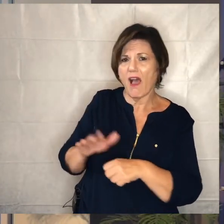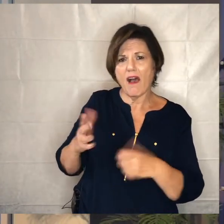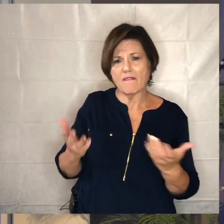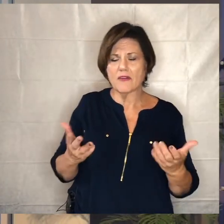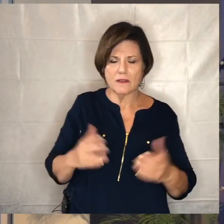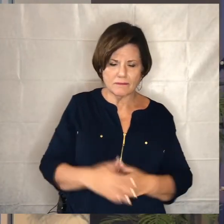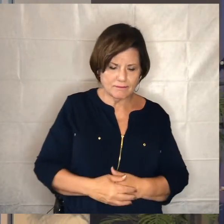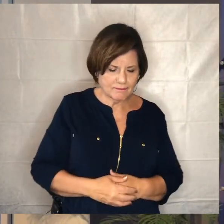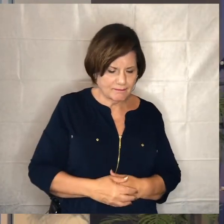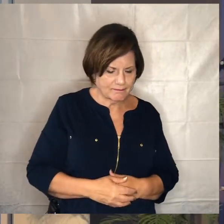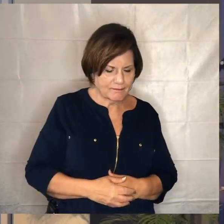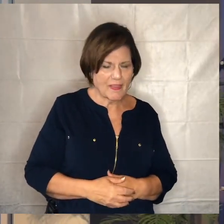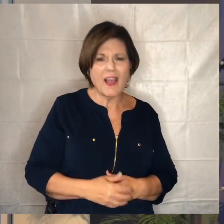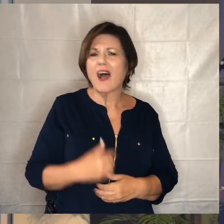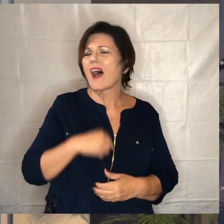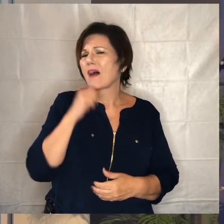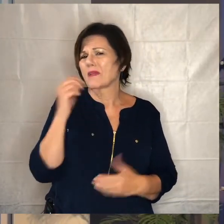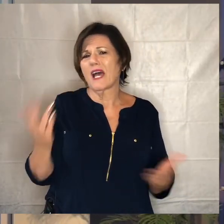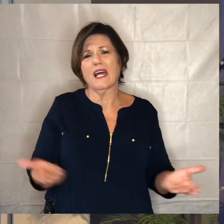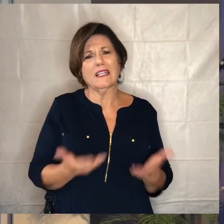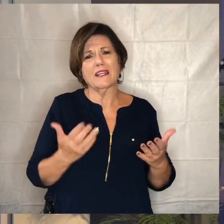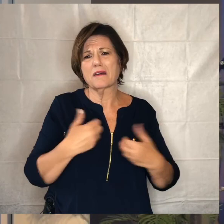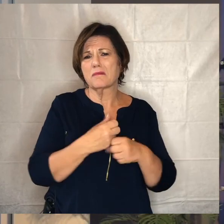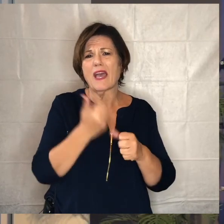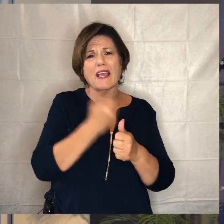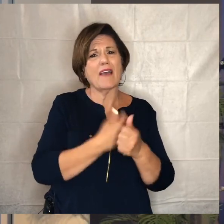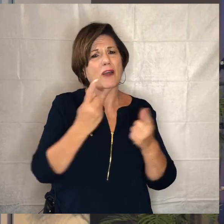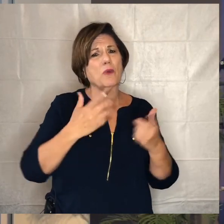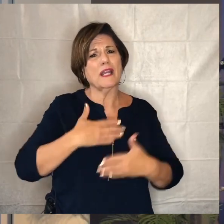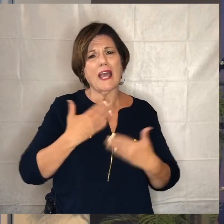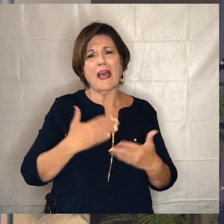i'm i'm not here to try to make everybody happy if i try to do that i'd